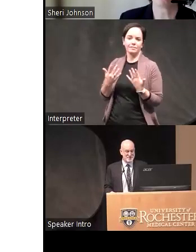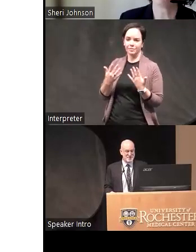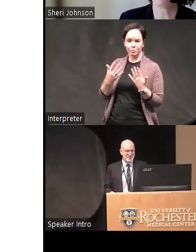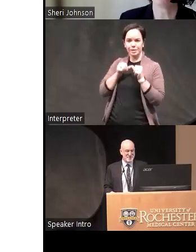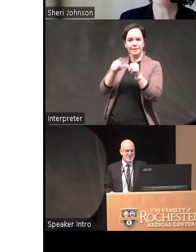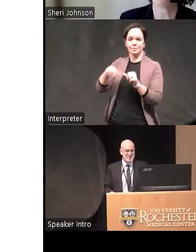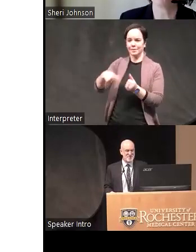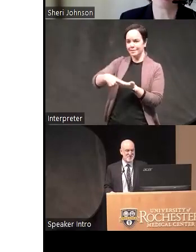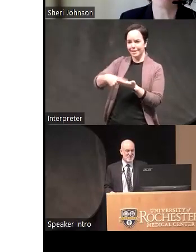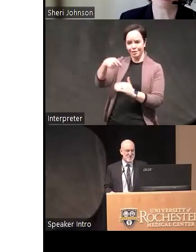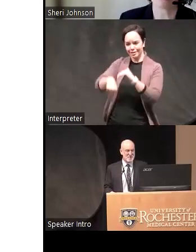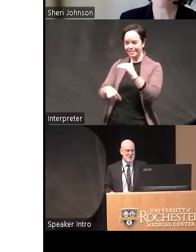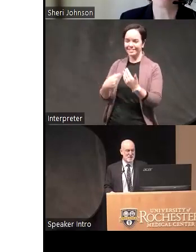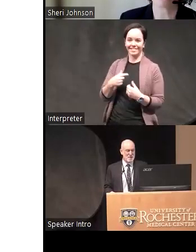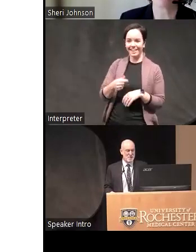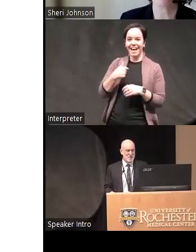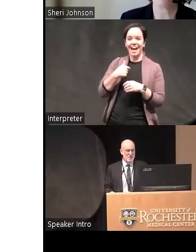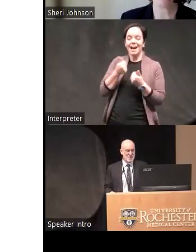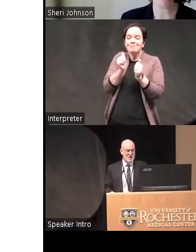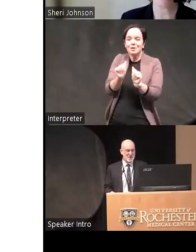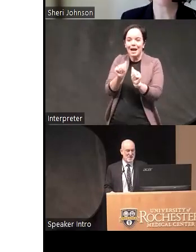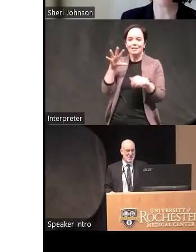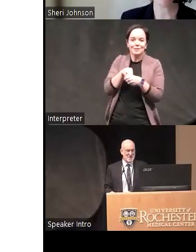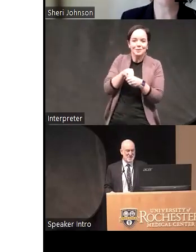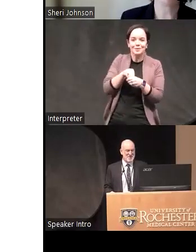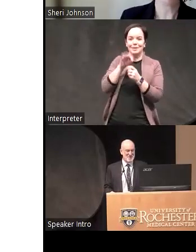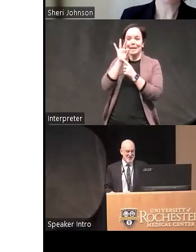that I feel like I'm trying to wedge 90 thoughts into a one minute answer and